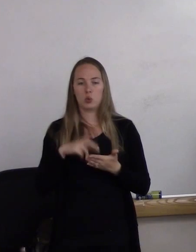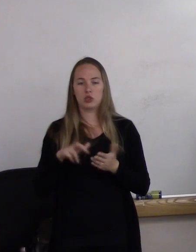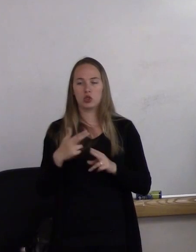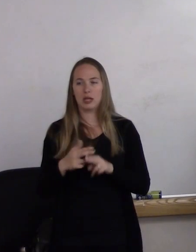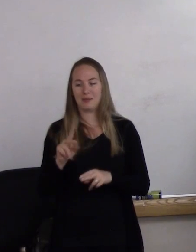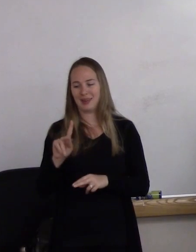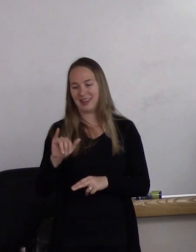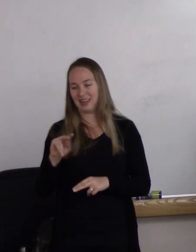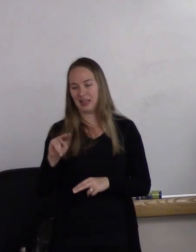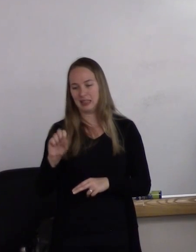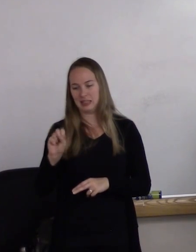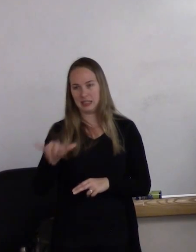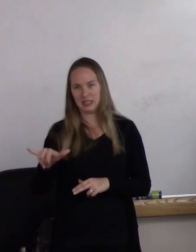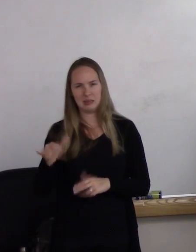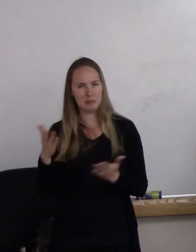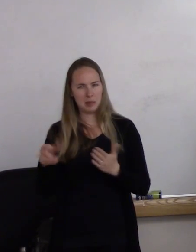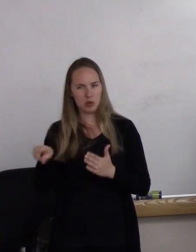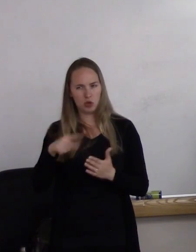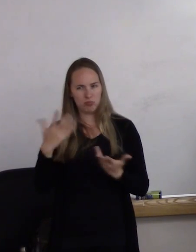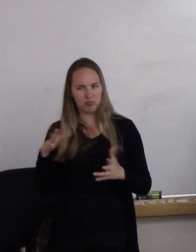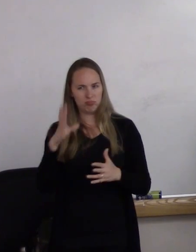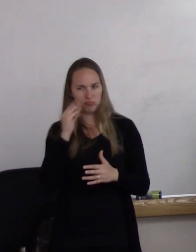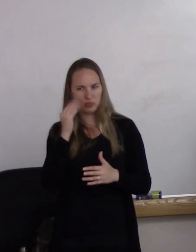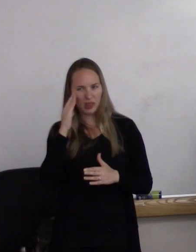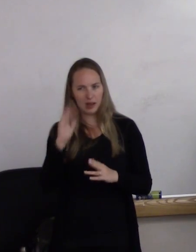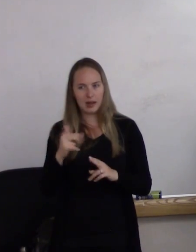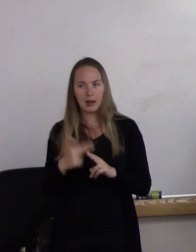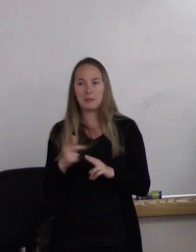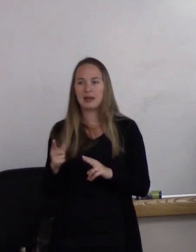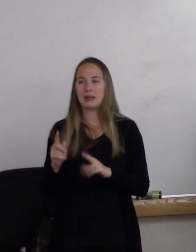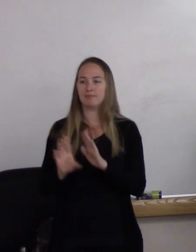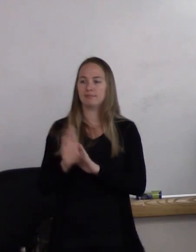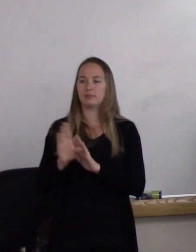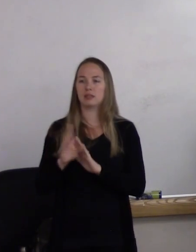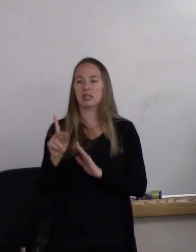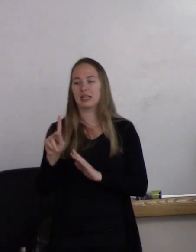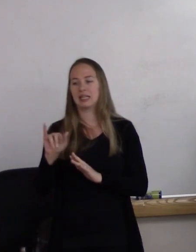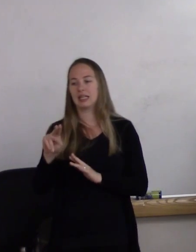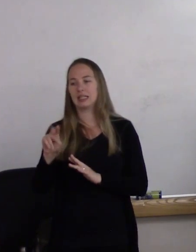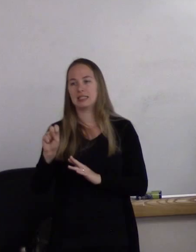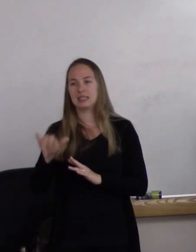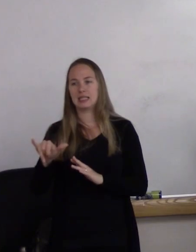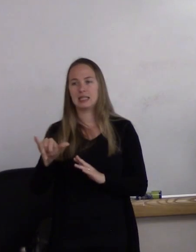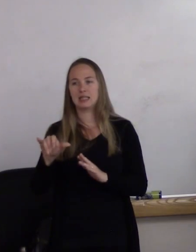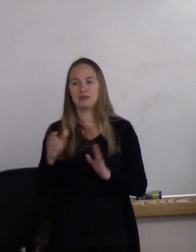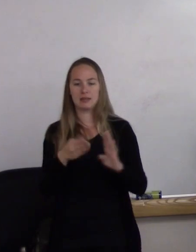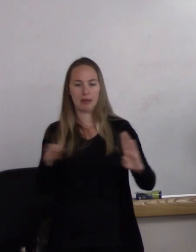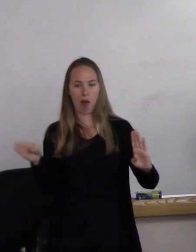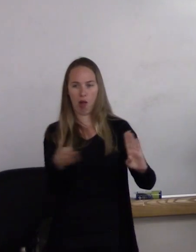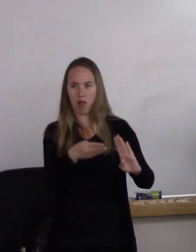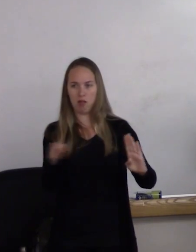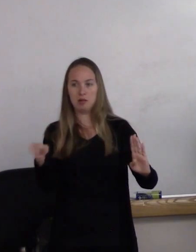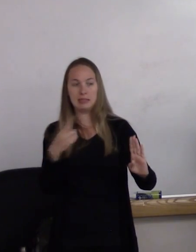Some of you may have heard of Kinsey. He developed what's known as the Kinsey scale which is a continuum, basically saying "you're not straight;